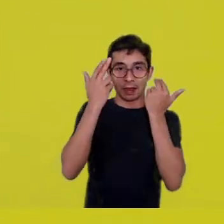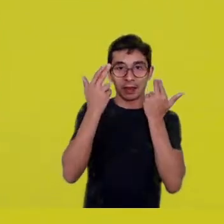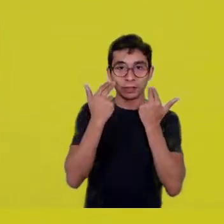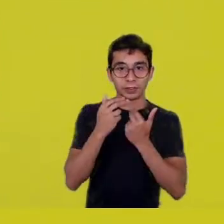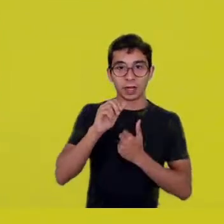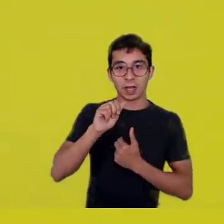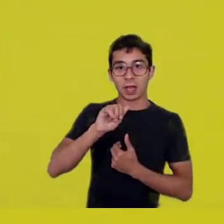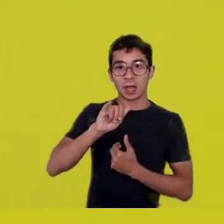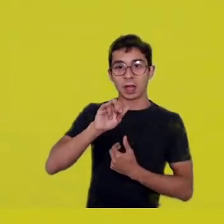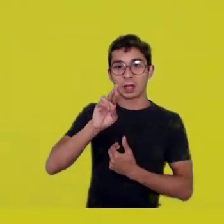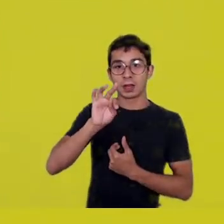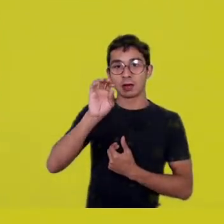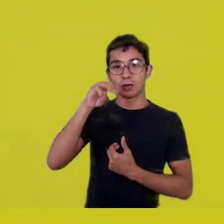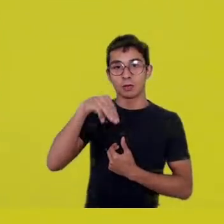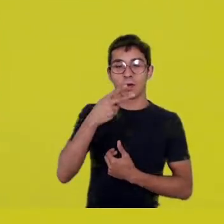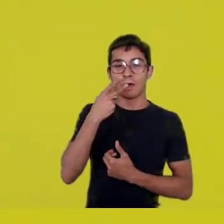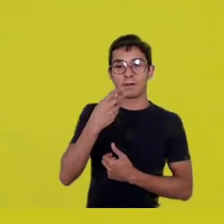Does he mean life is worthless?”